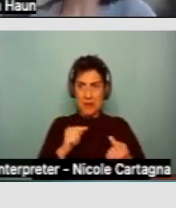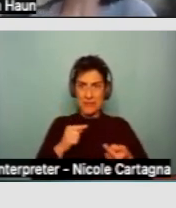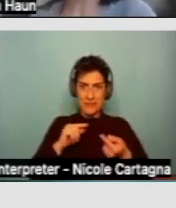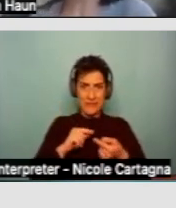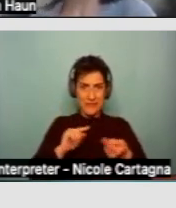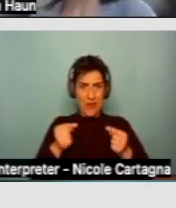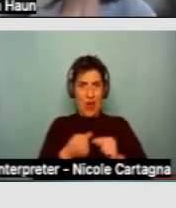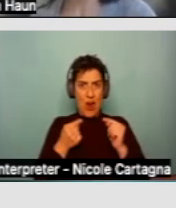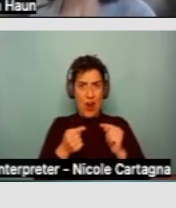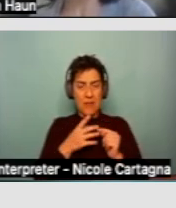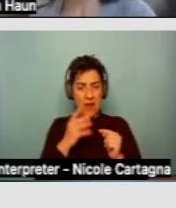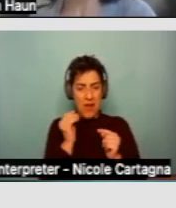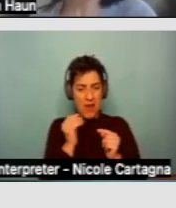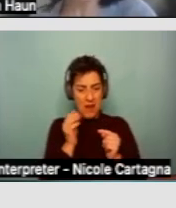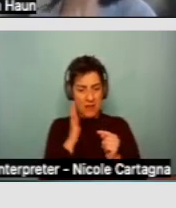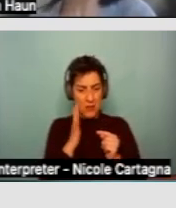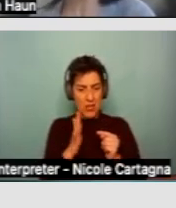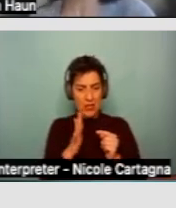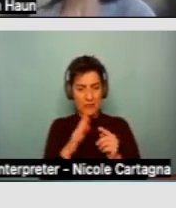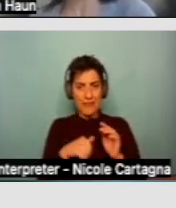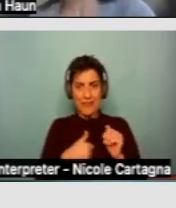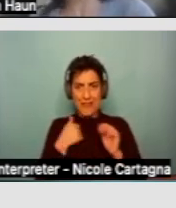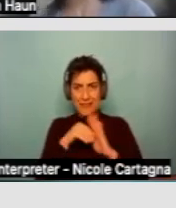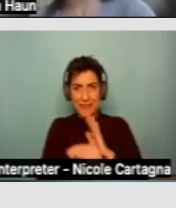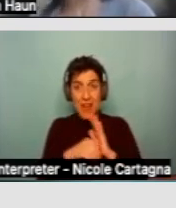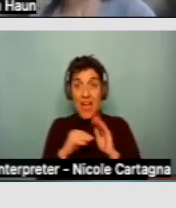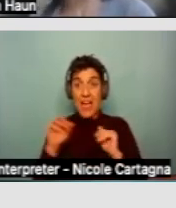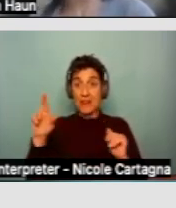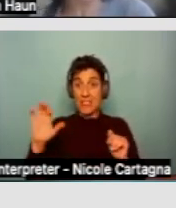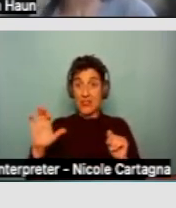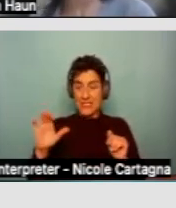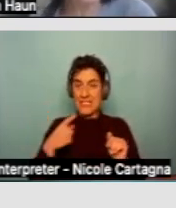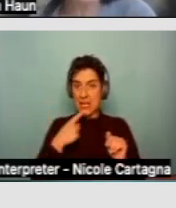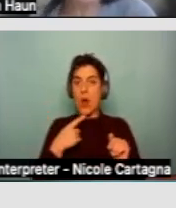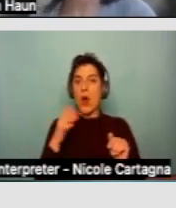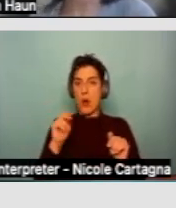And regional centers generally interpret that to be a pretty high standard.